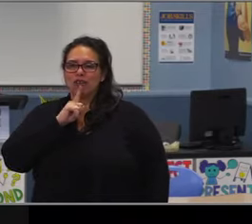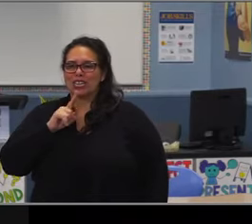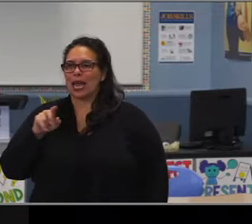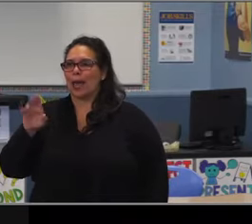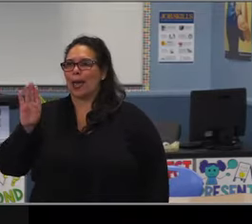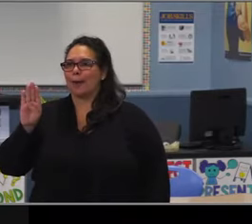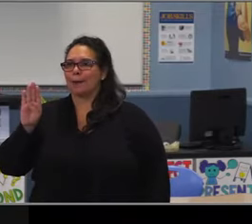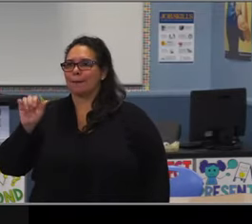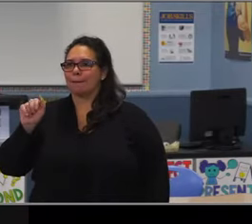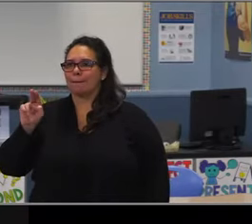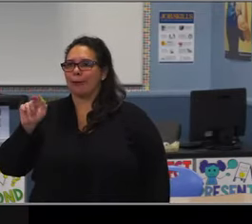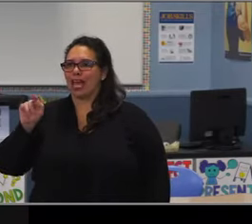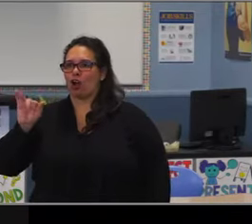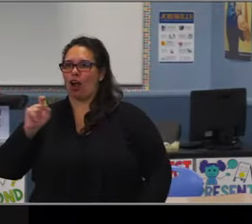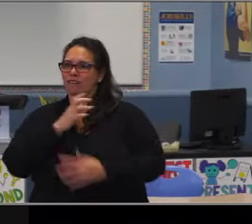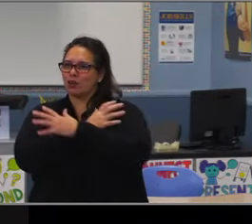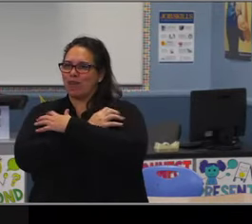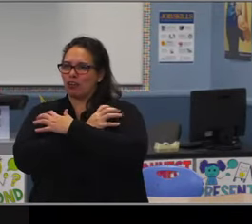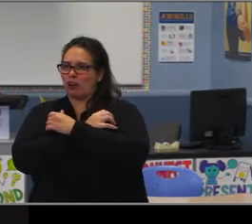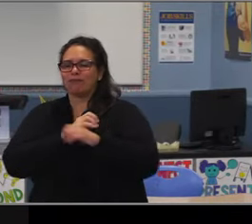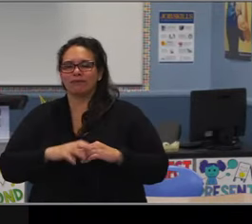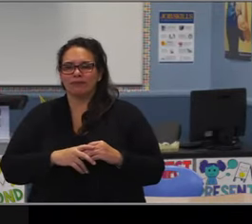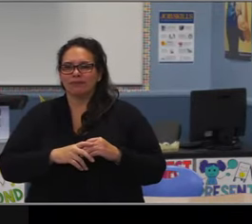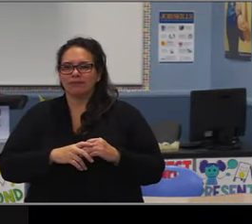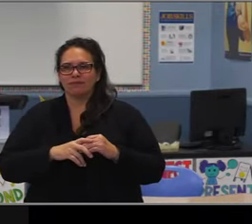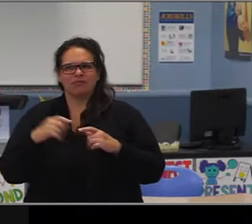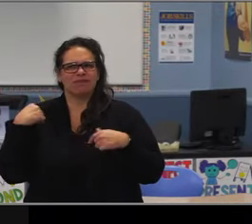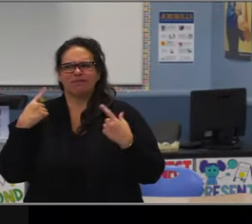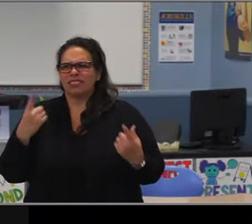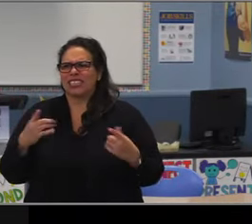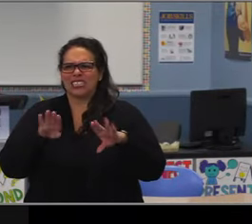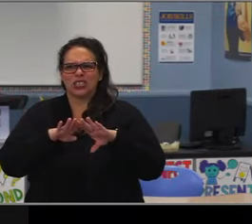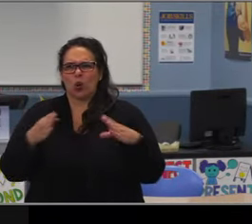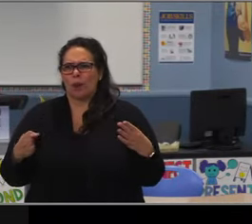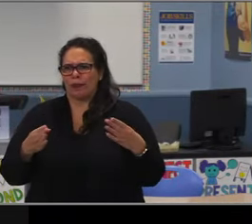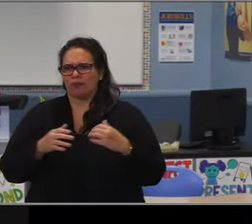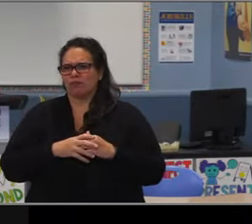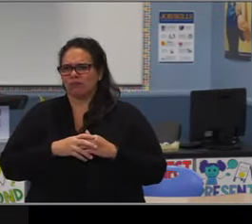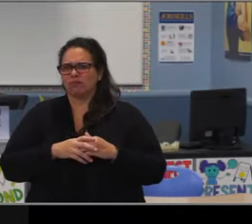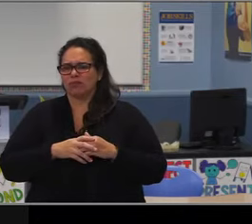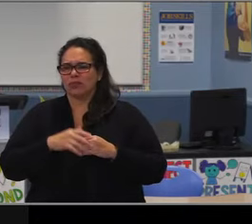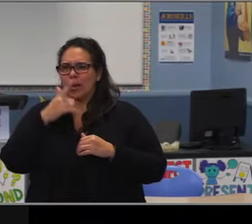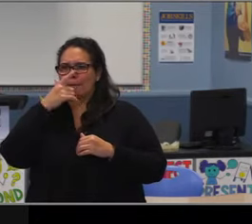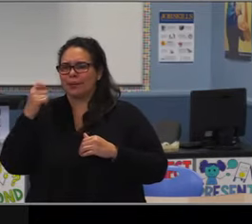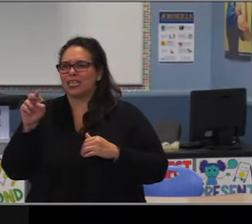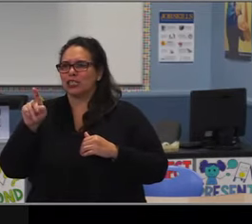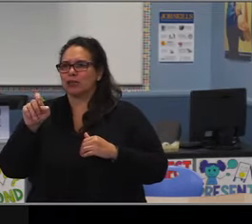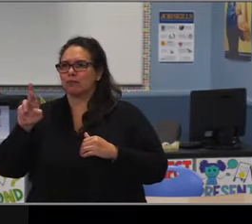less gains by comparison to the other K-8s and by comparison to middle schools as a whole,